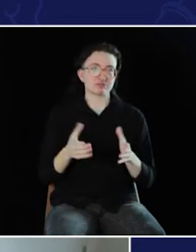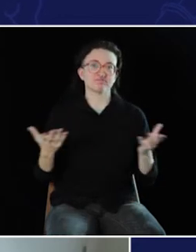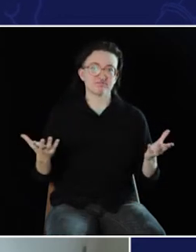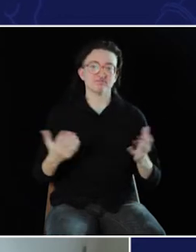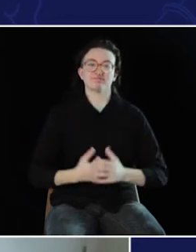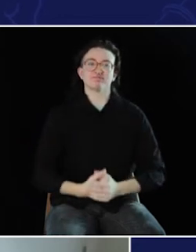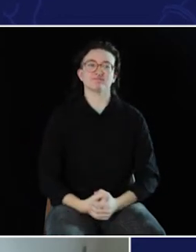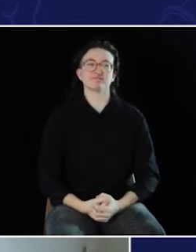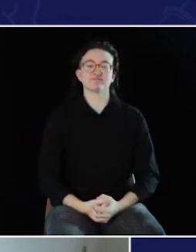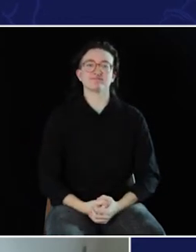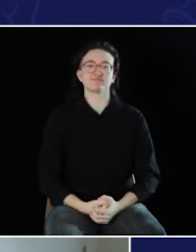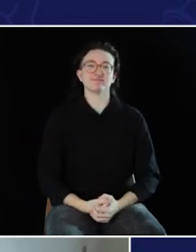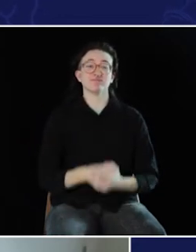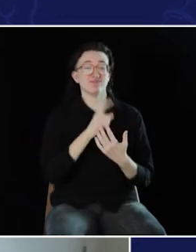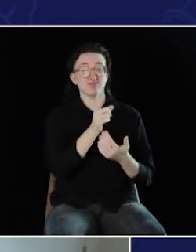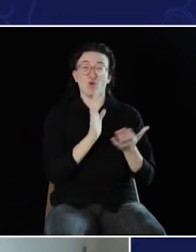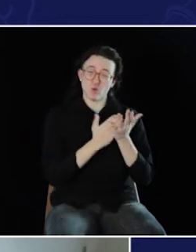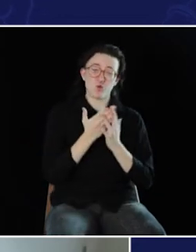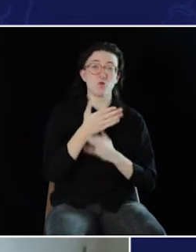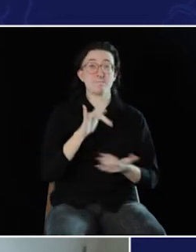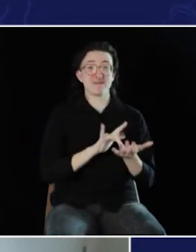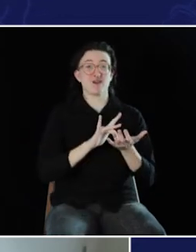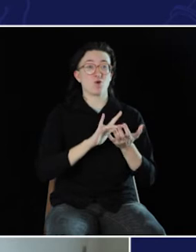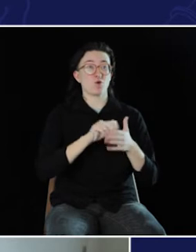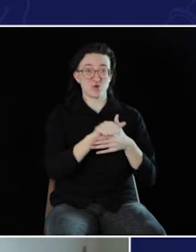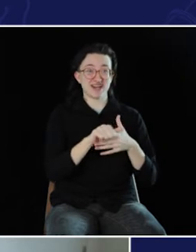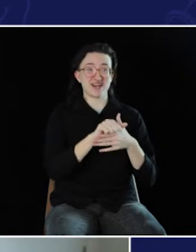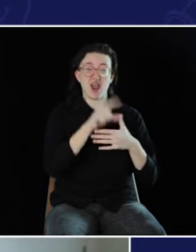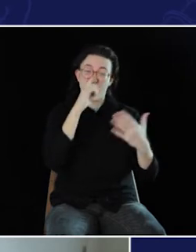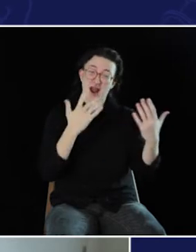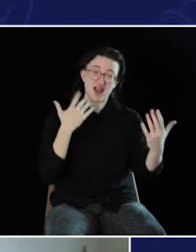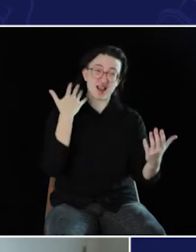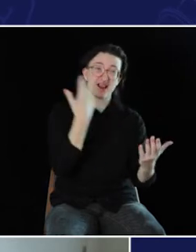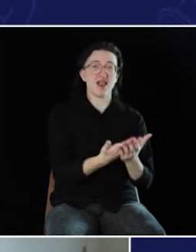The... through medical training, and getting up to that point,